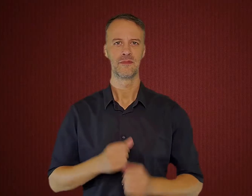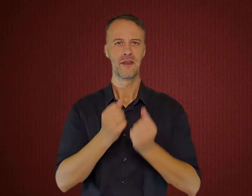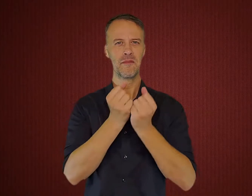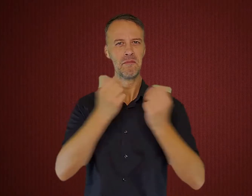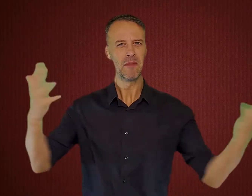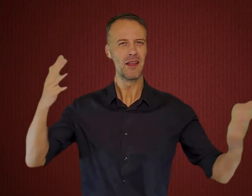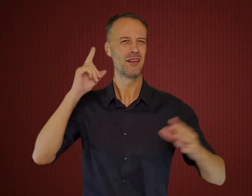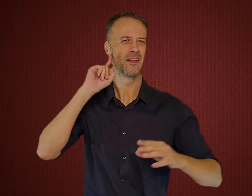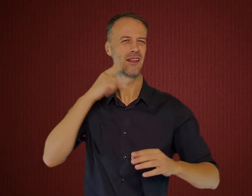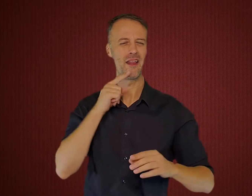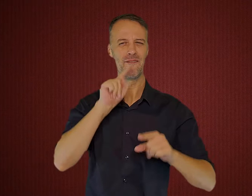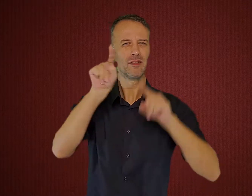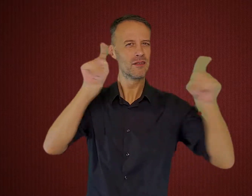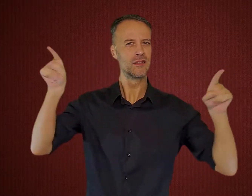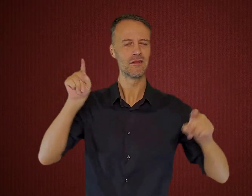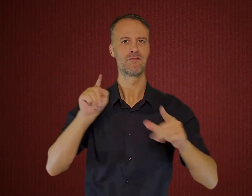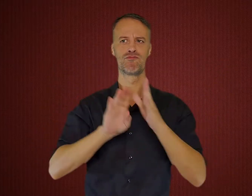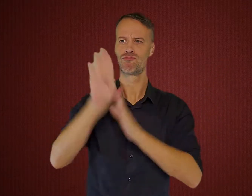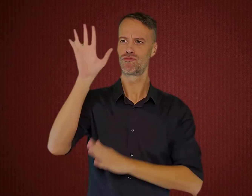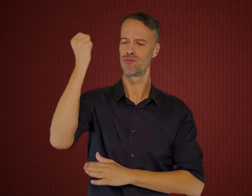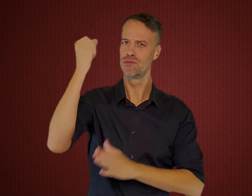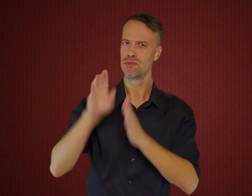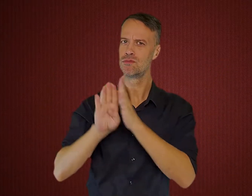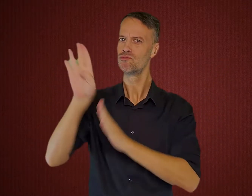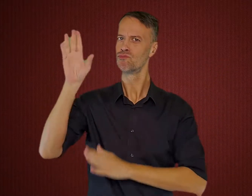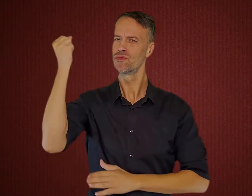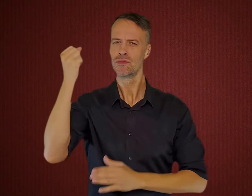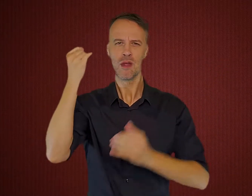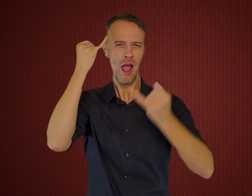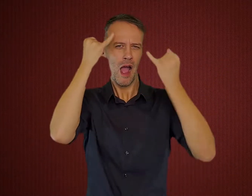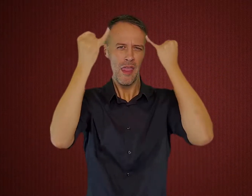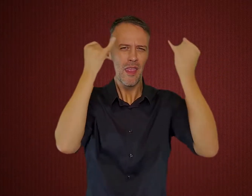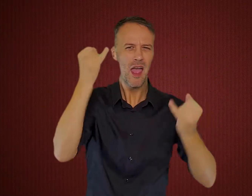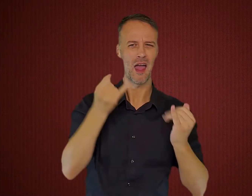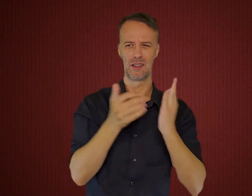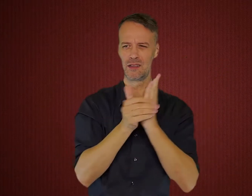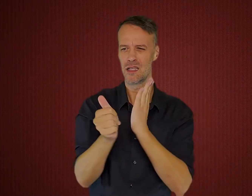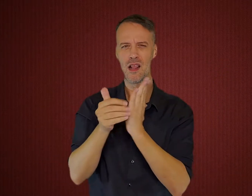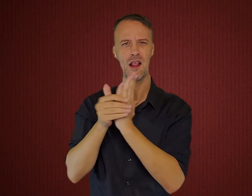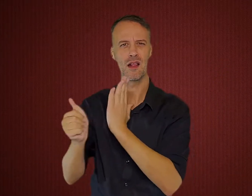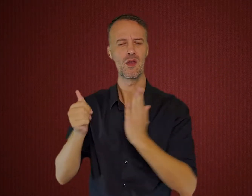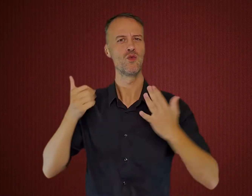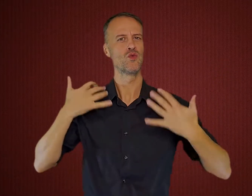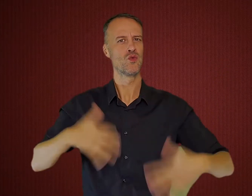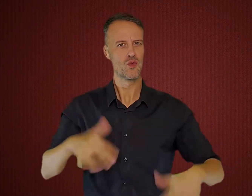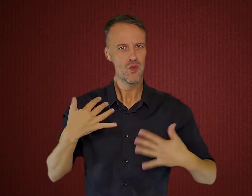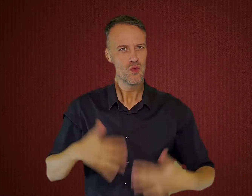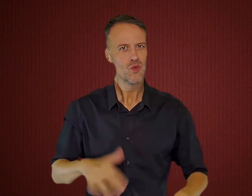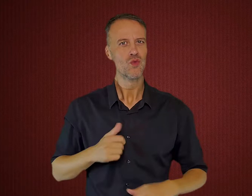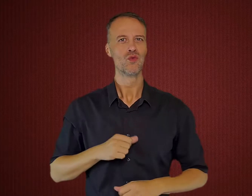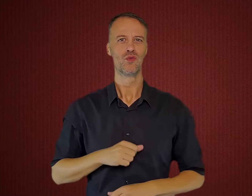Many deaf people have achieved success, his creativity and talent is amazing.